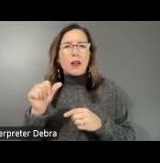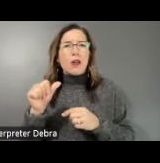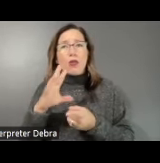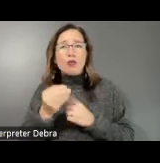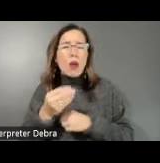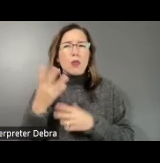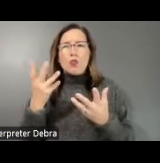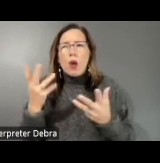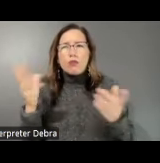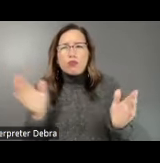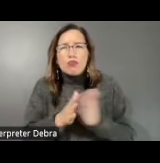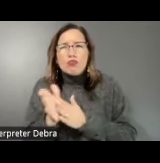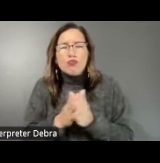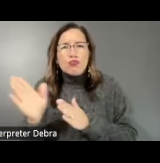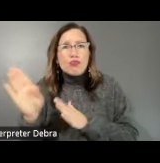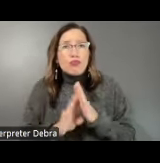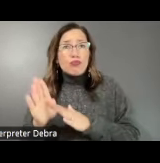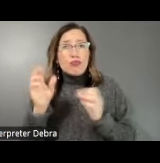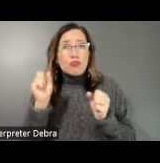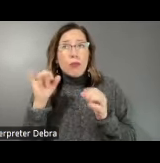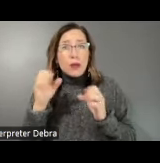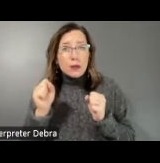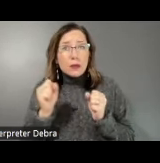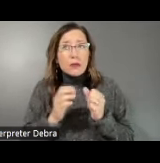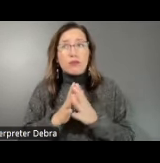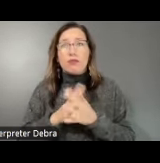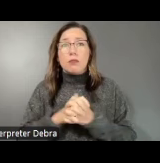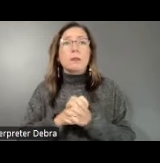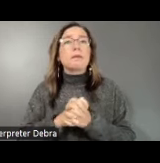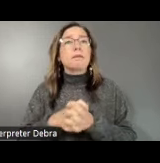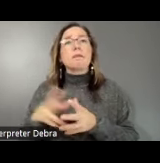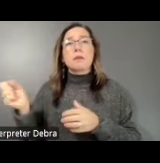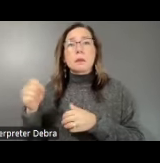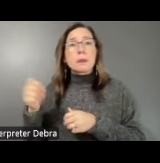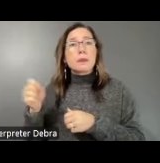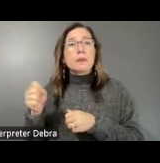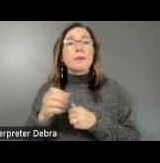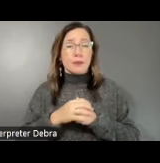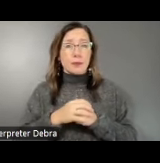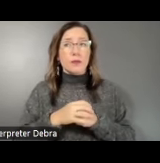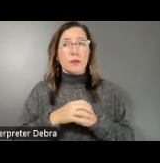you to develop this amazing initiative? - Yeah, yeah. So like you mentioned, Caravana Cultural